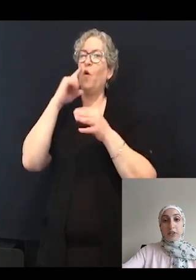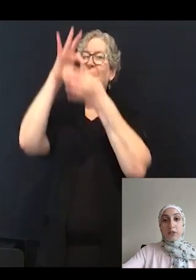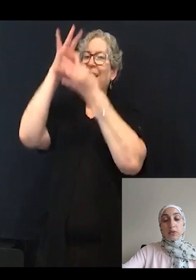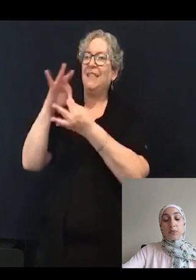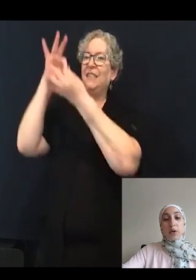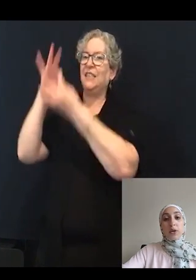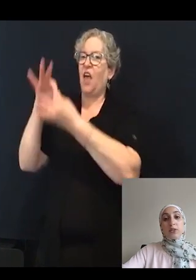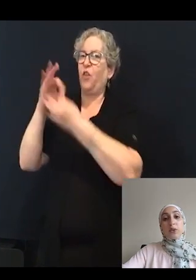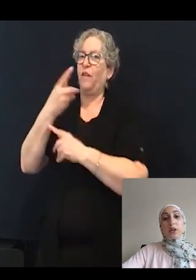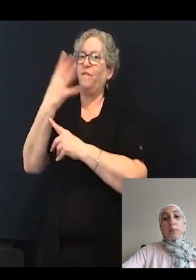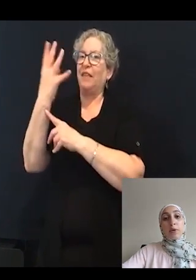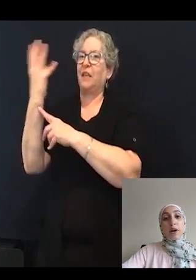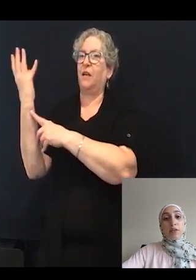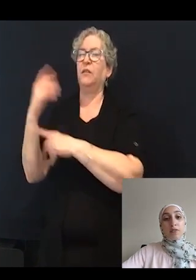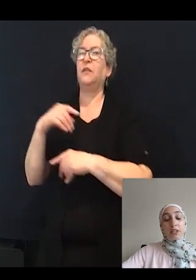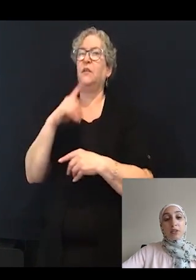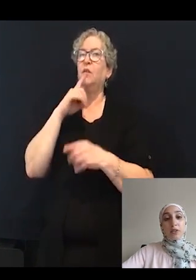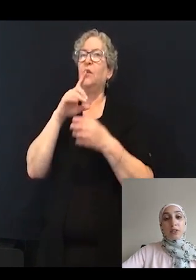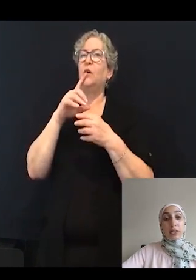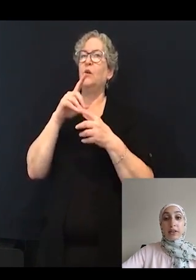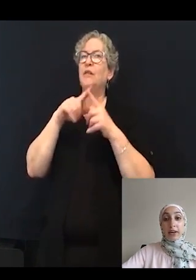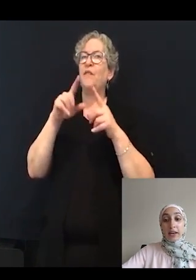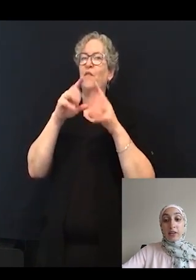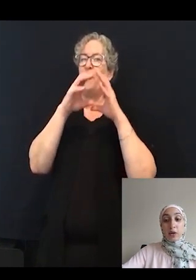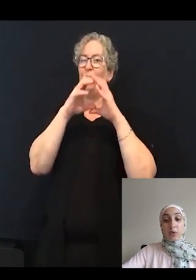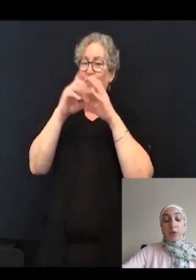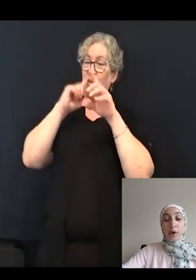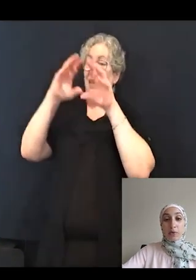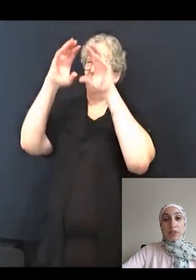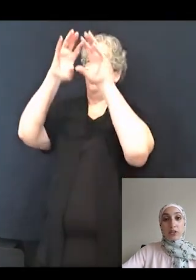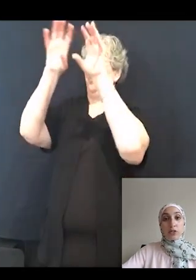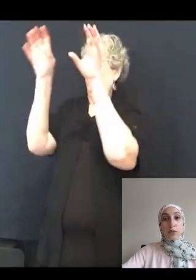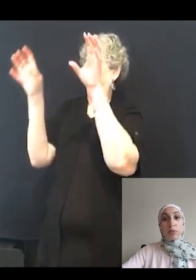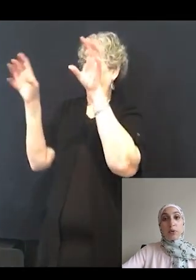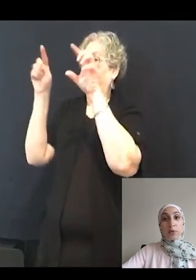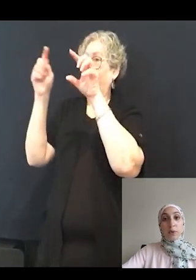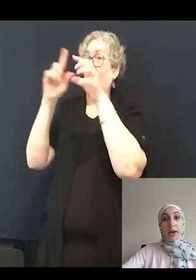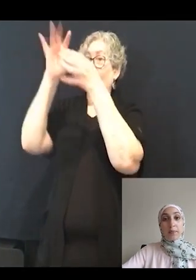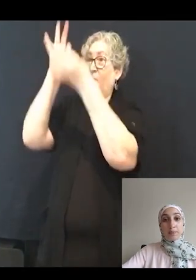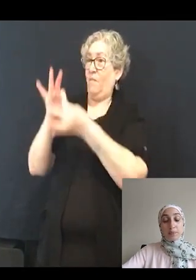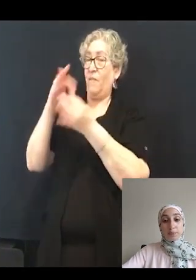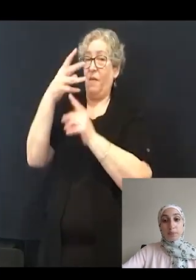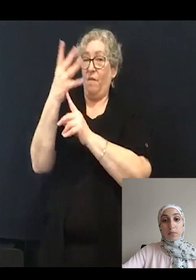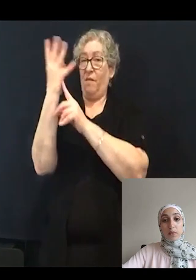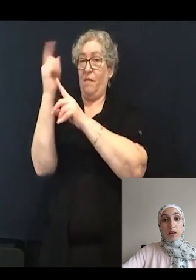So the number of vesicles in that halo around the central component ribeye